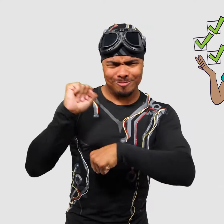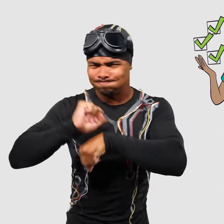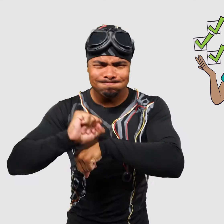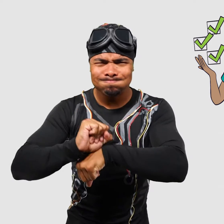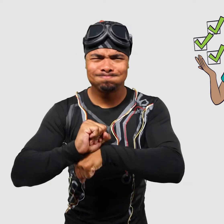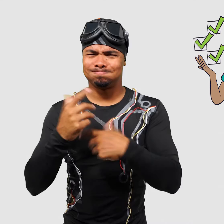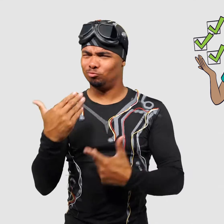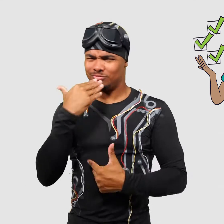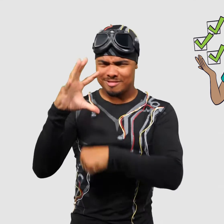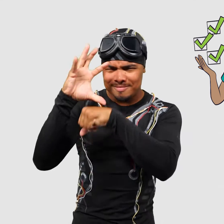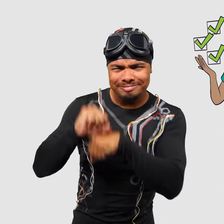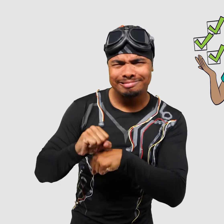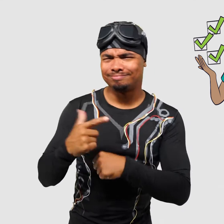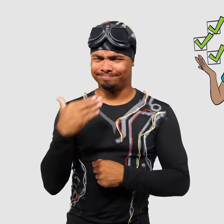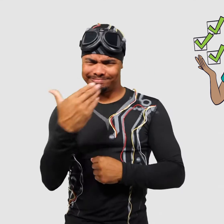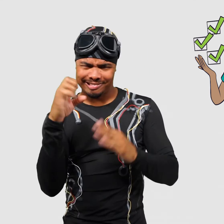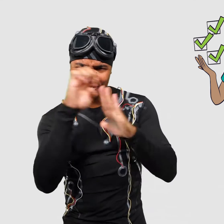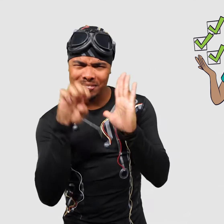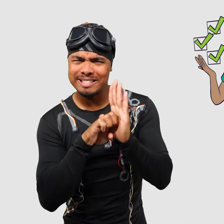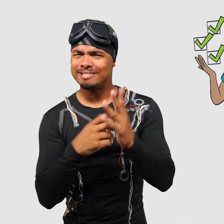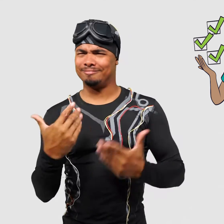ethic, critical thinking